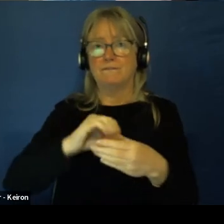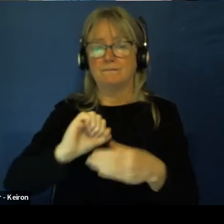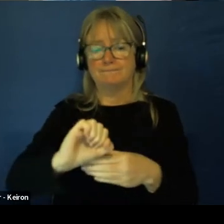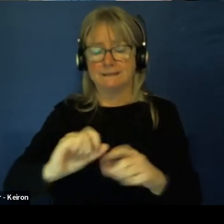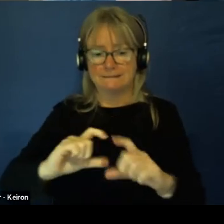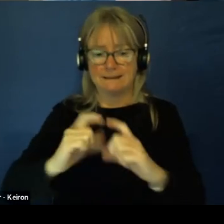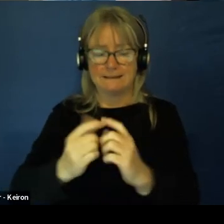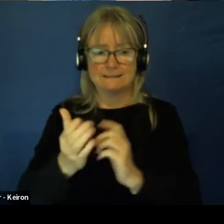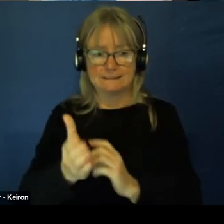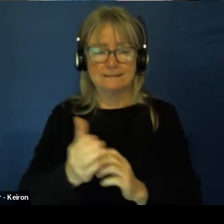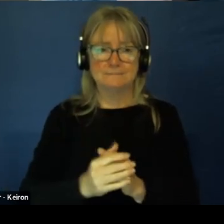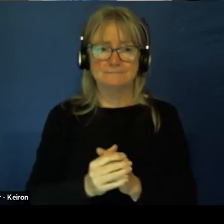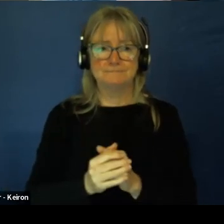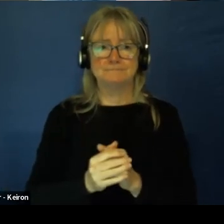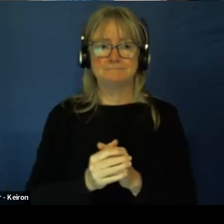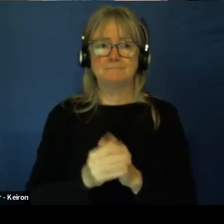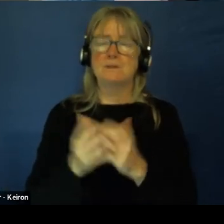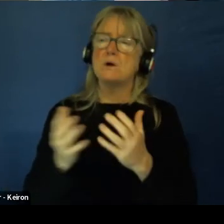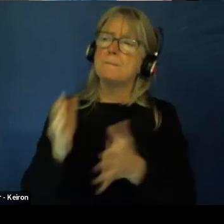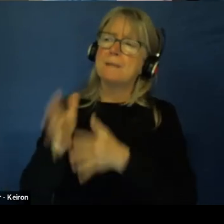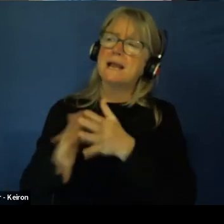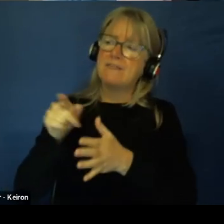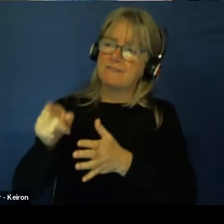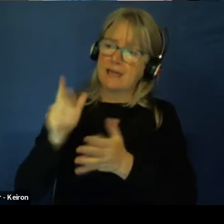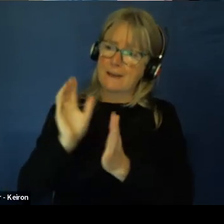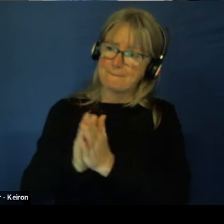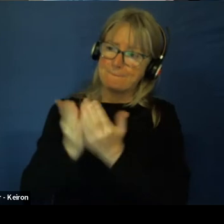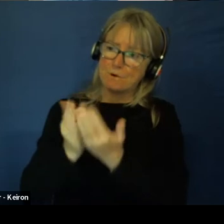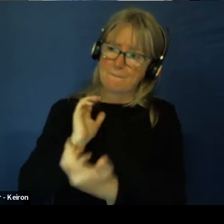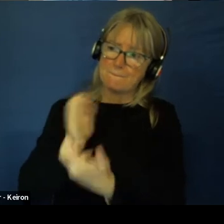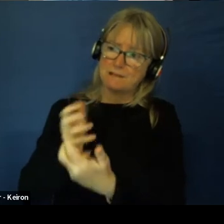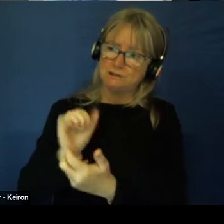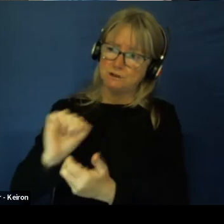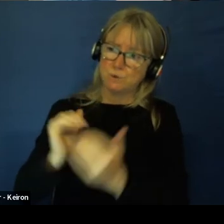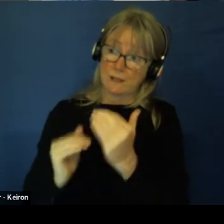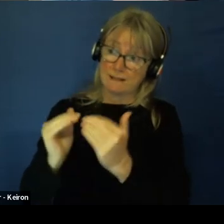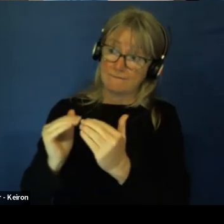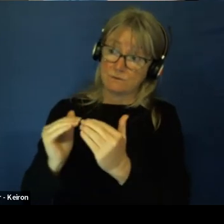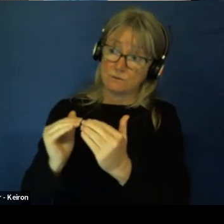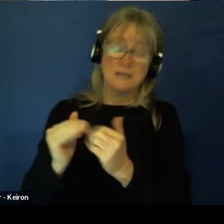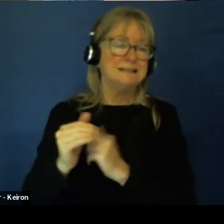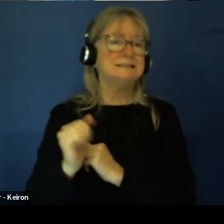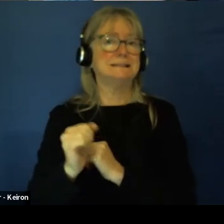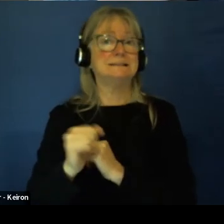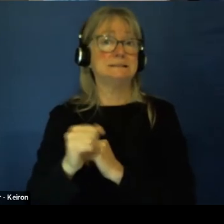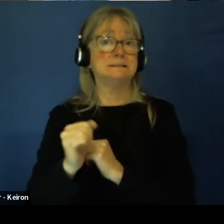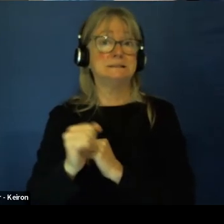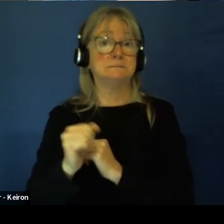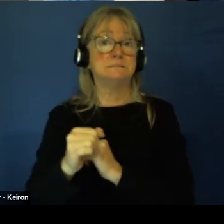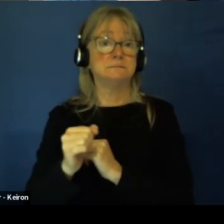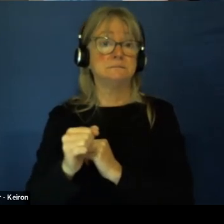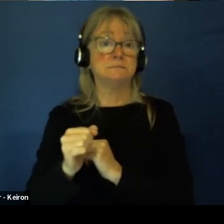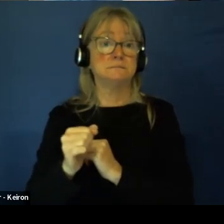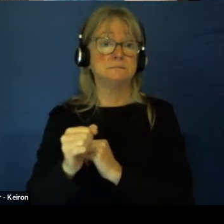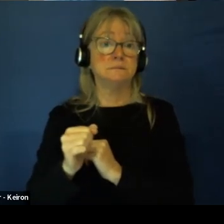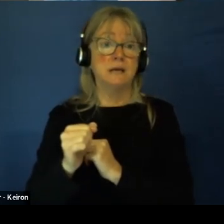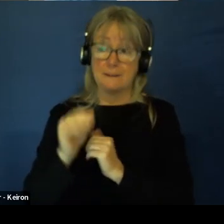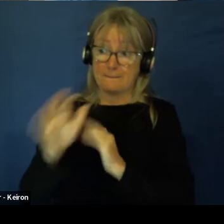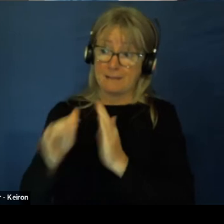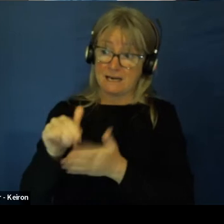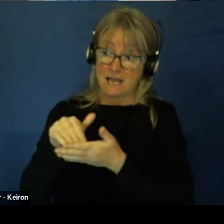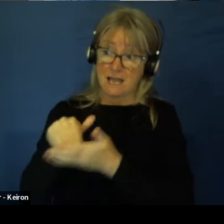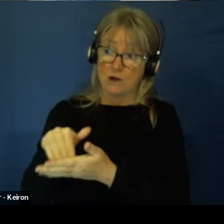So that book was match to your level. Is that is that you Thank you. Okay. And then that obviously helped.